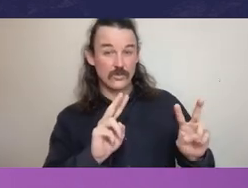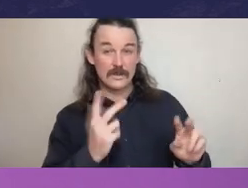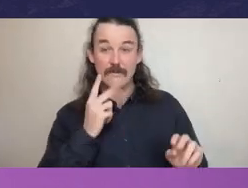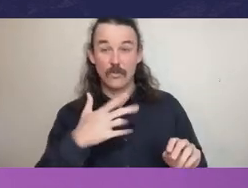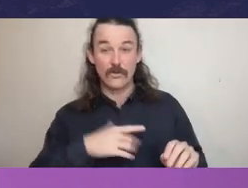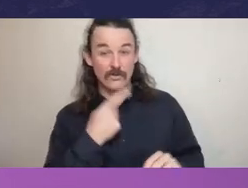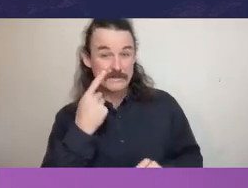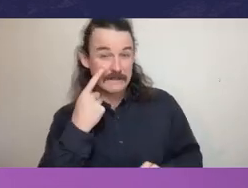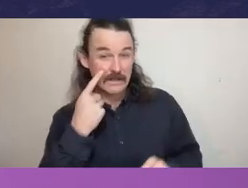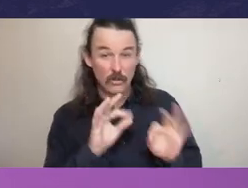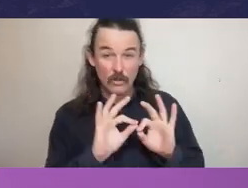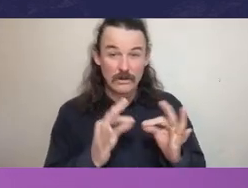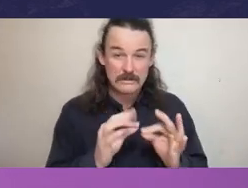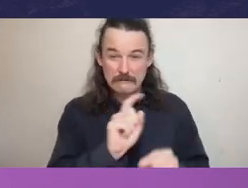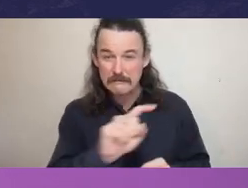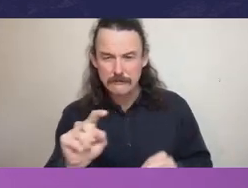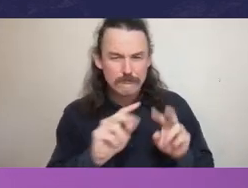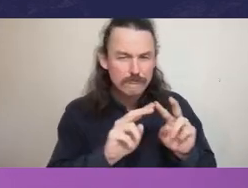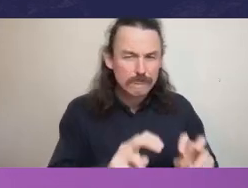that have a good culture and integrity,